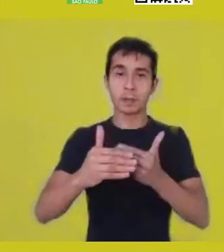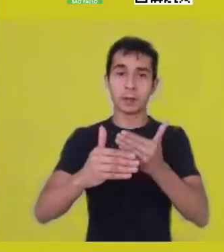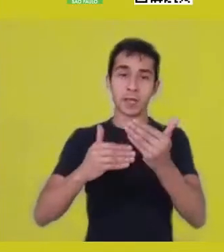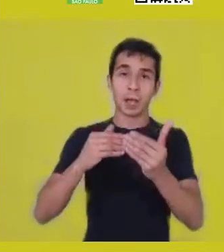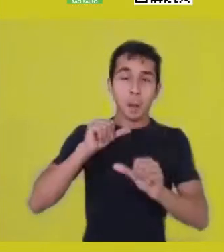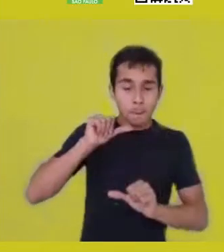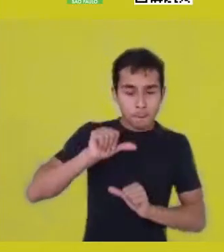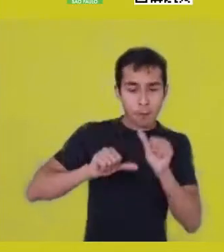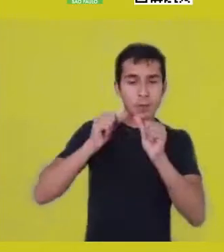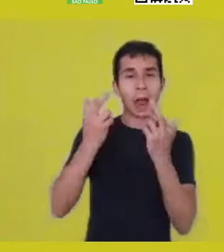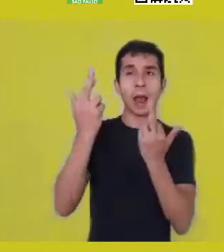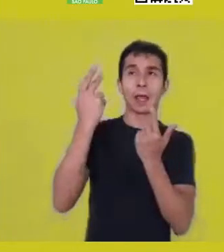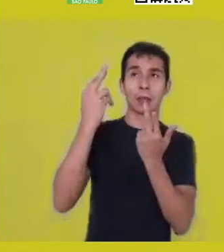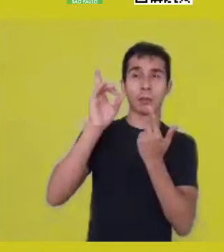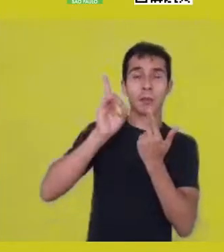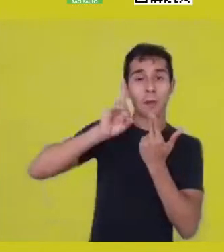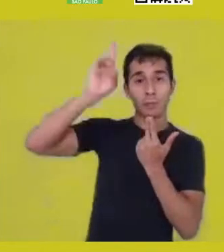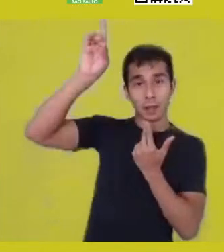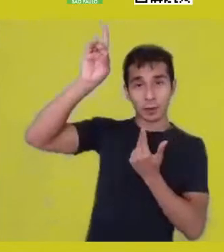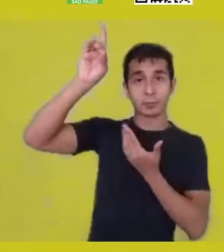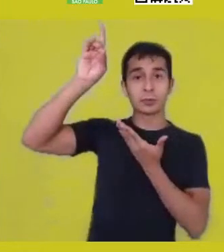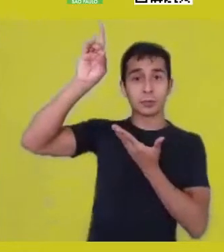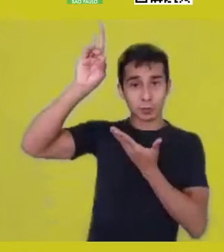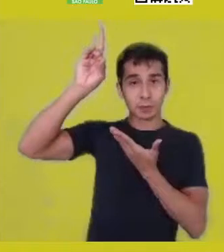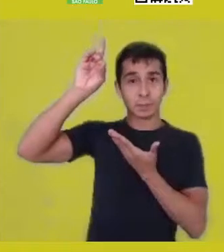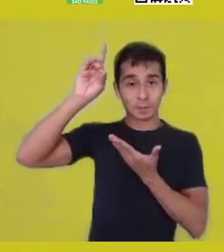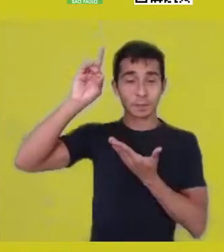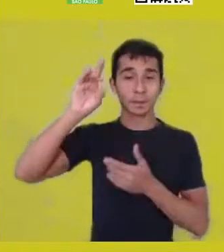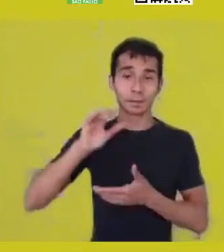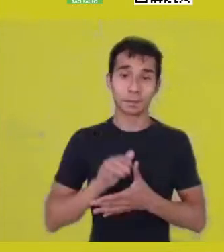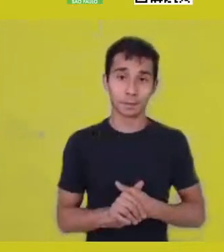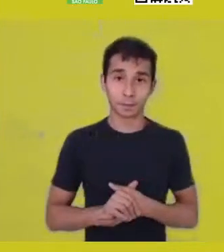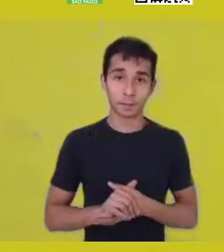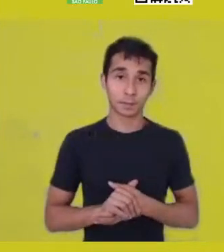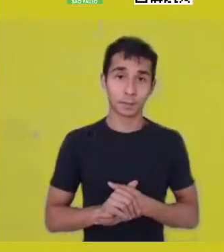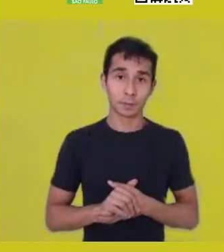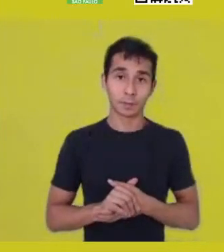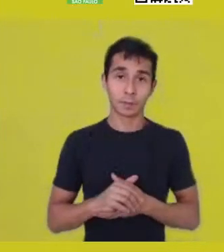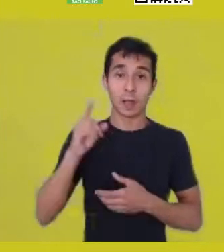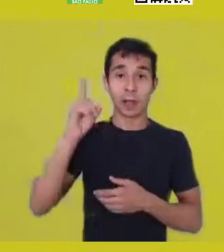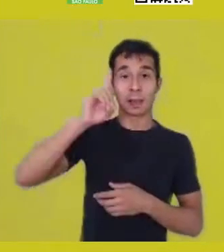because Ma’at is a goddess with outstretched arms,